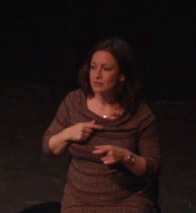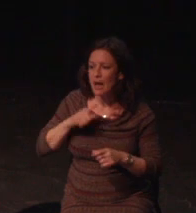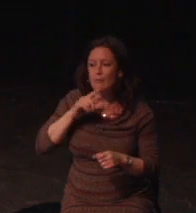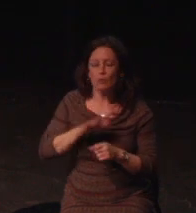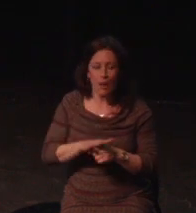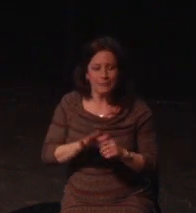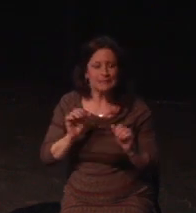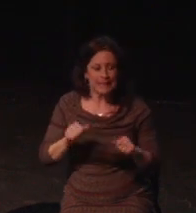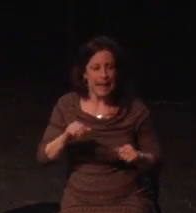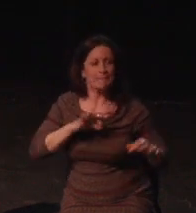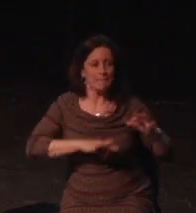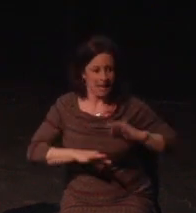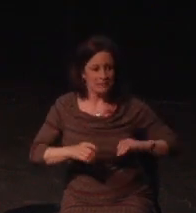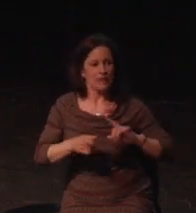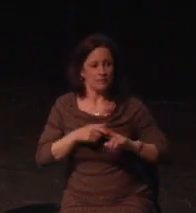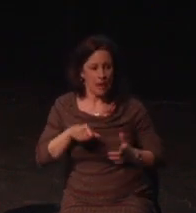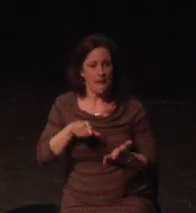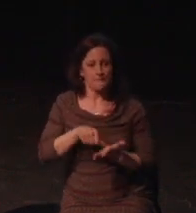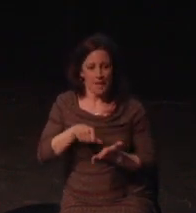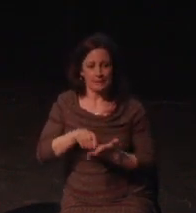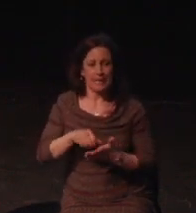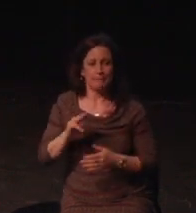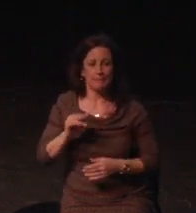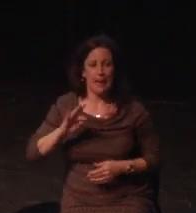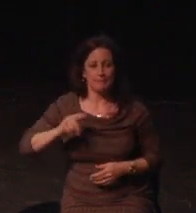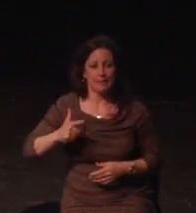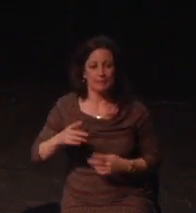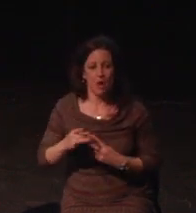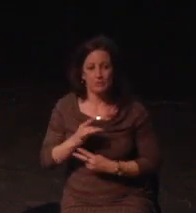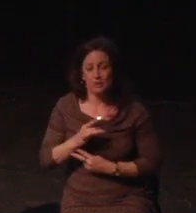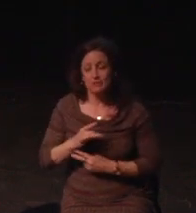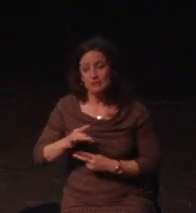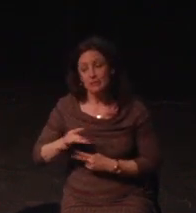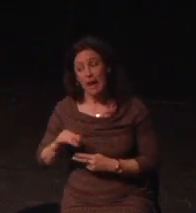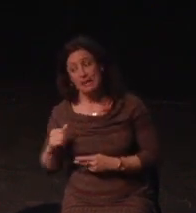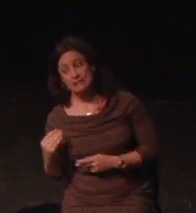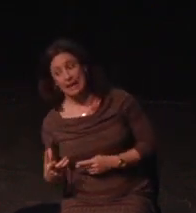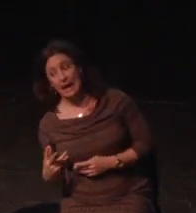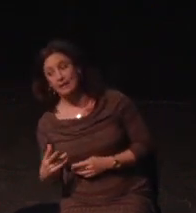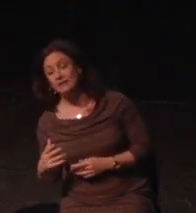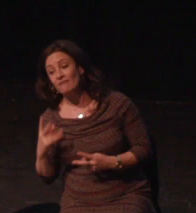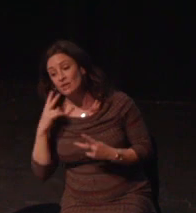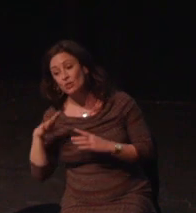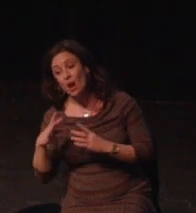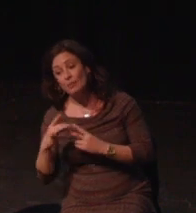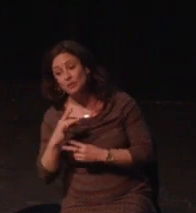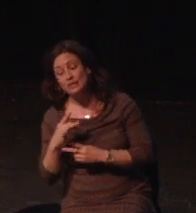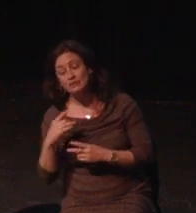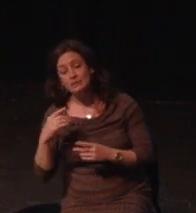I empathize greatly with games developers, and those behind the scenes who are working so hard to bring us the things we love.